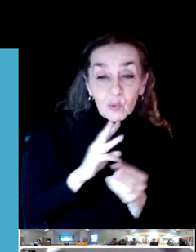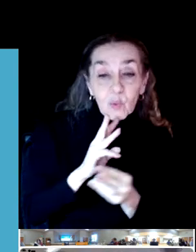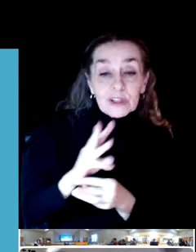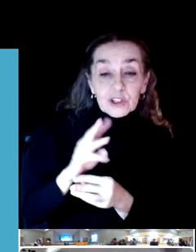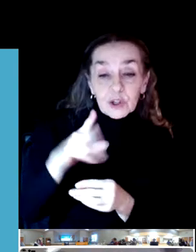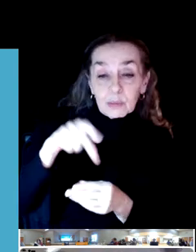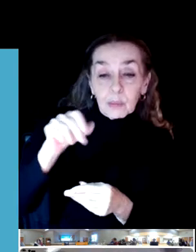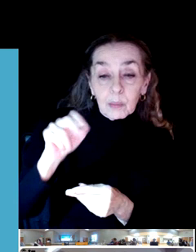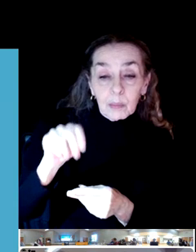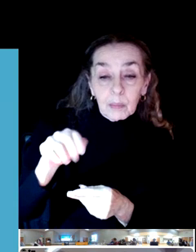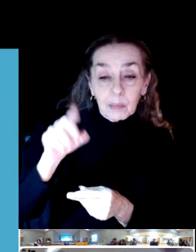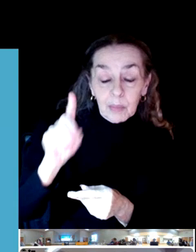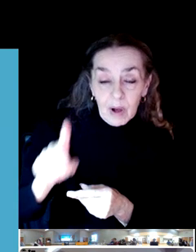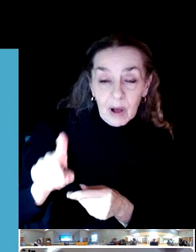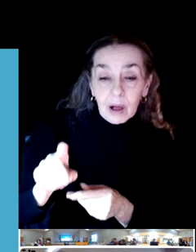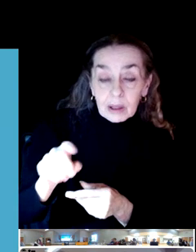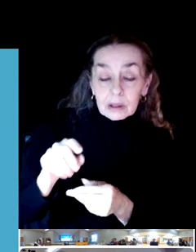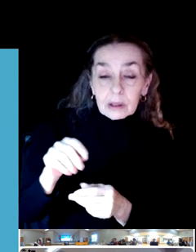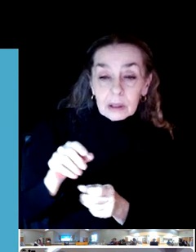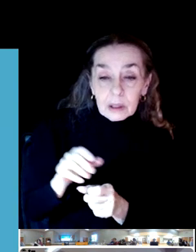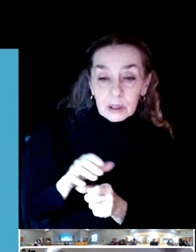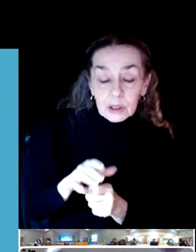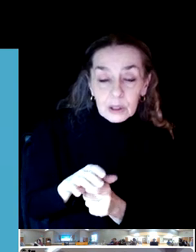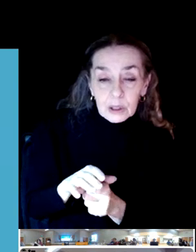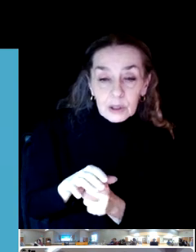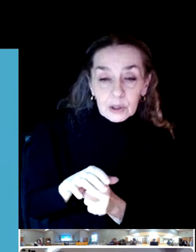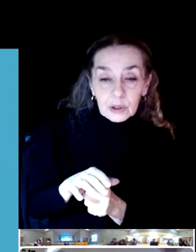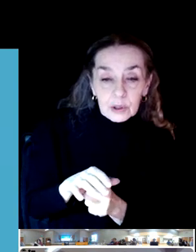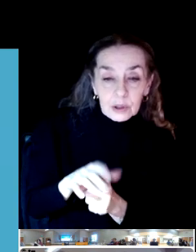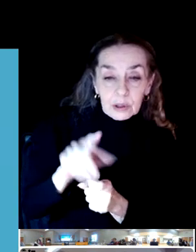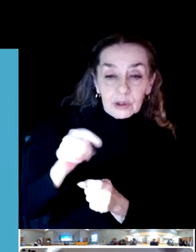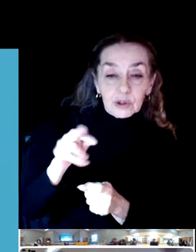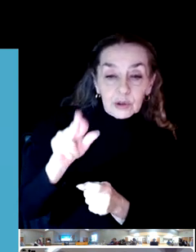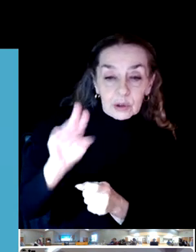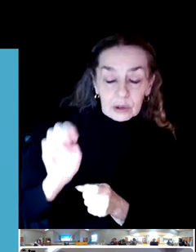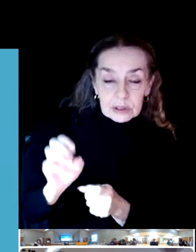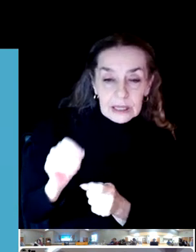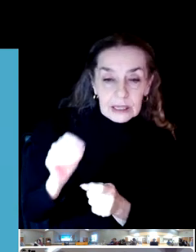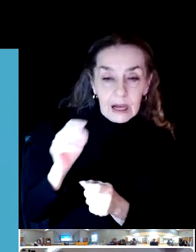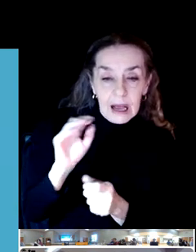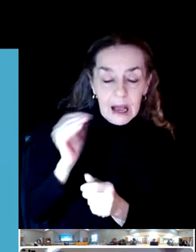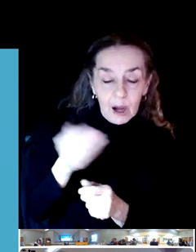nesting habitat and our natural resources that are currently coordinating with Oregon